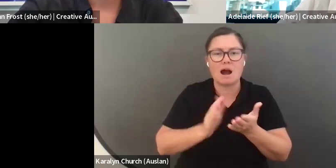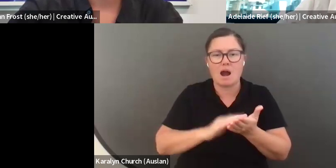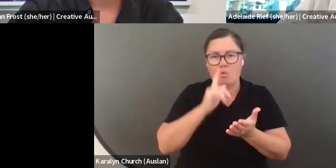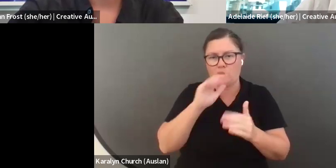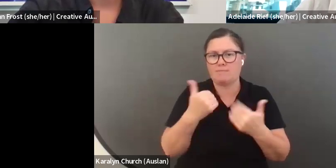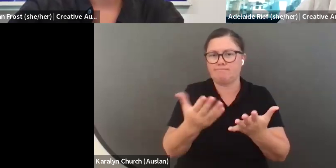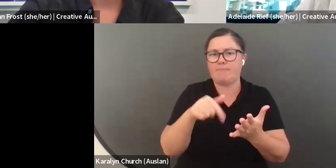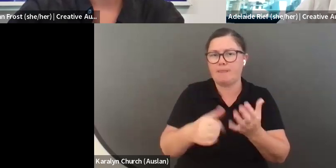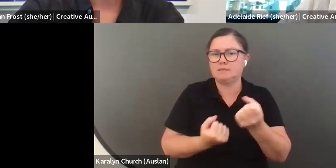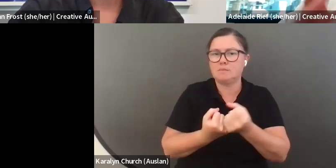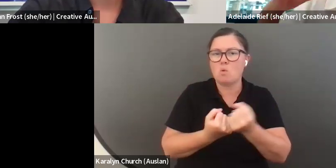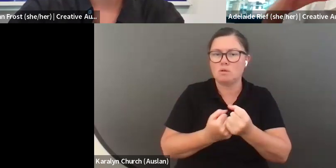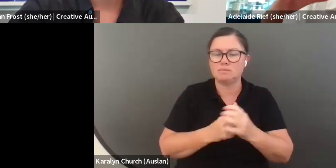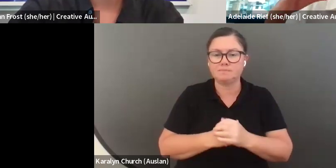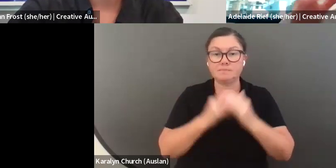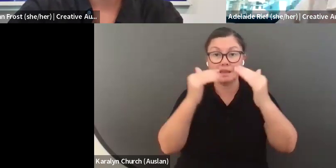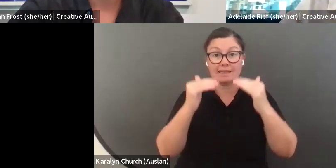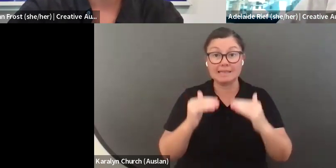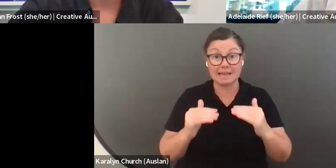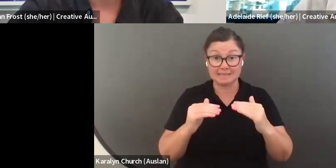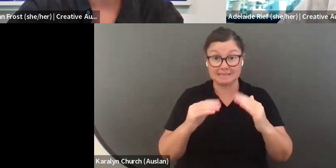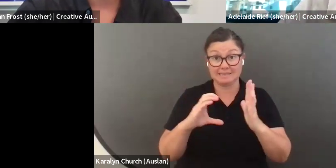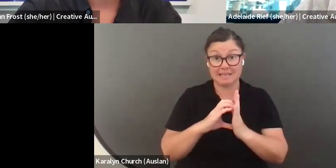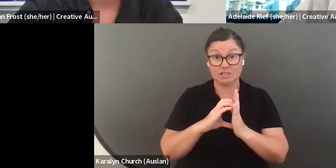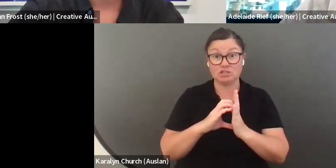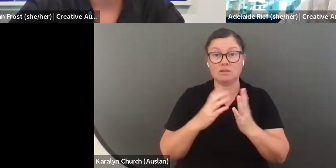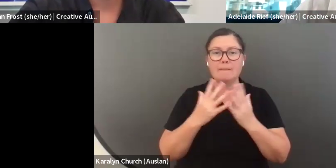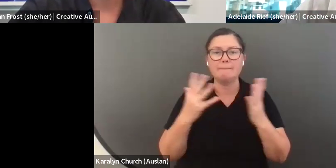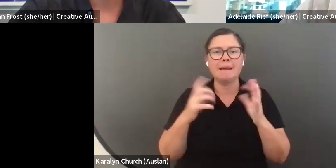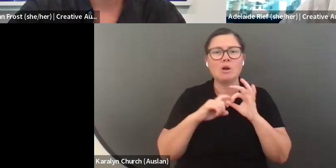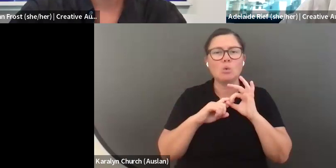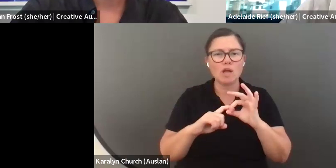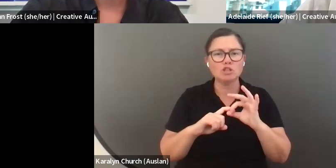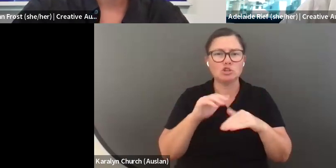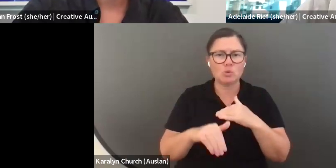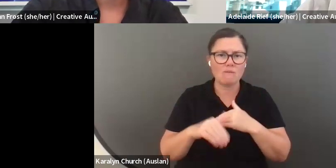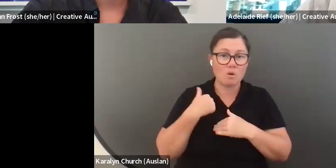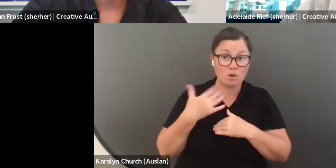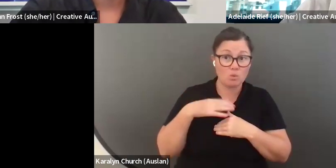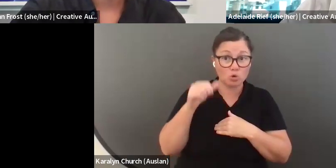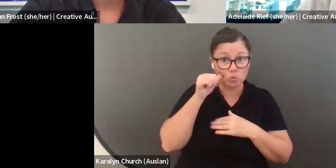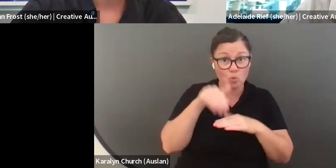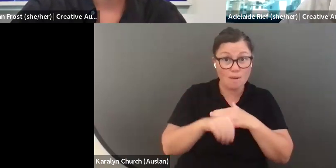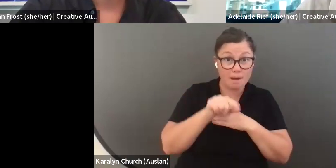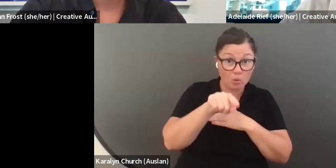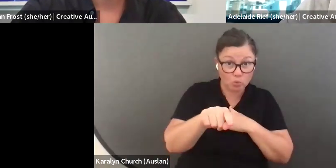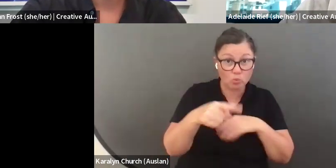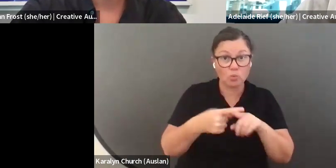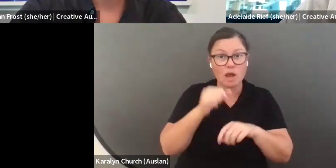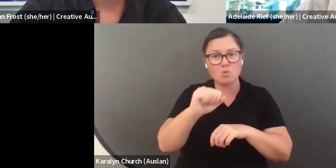you're not sure, again, please get in touch with us. We will also contact you if you are successful, to talk in more detail